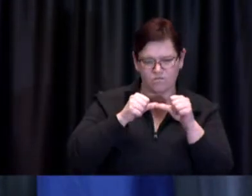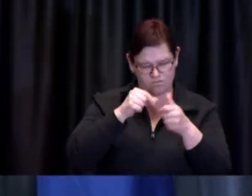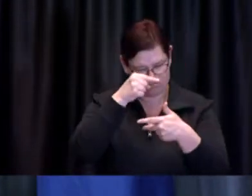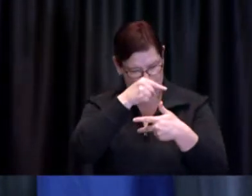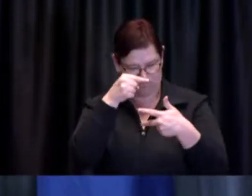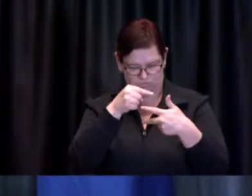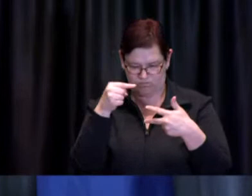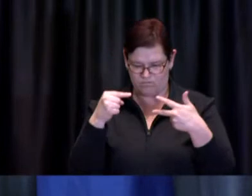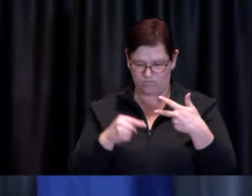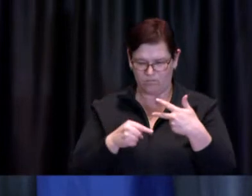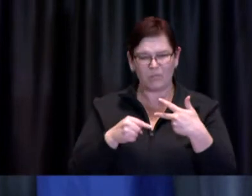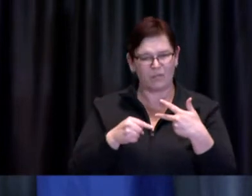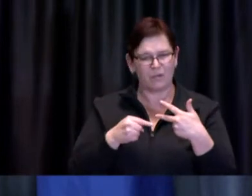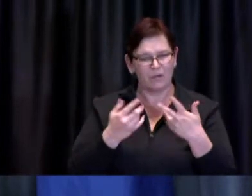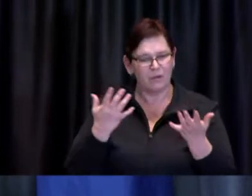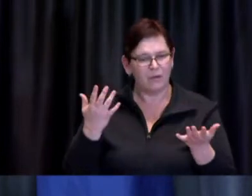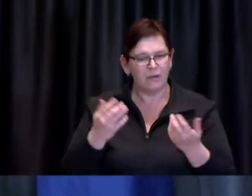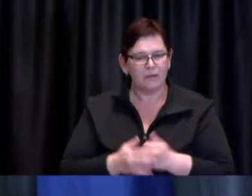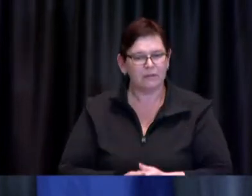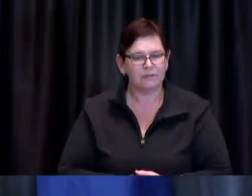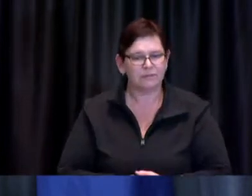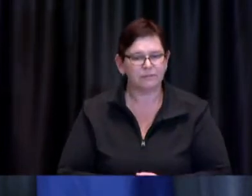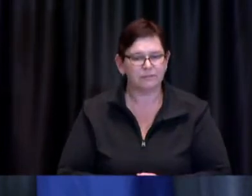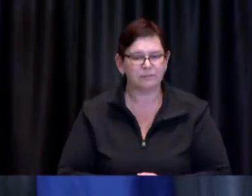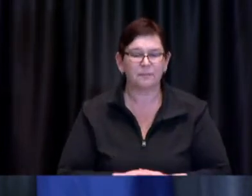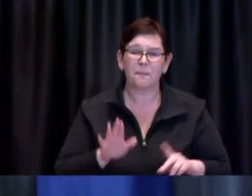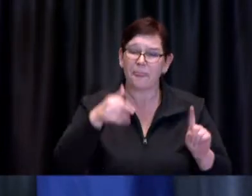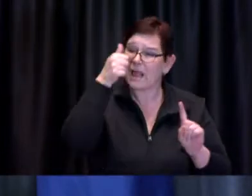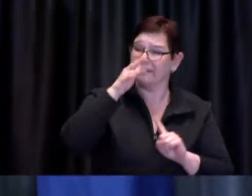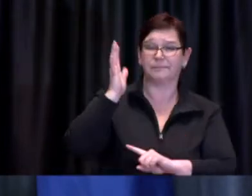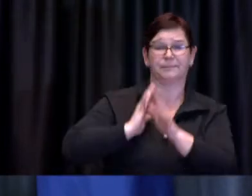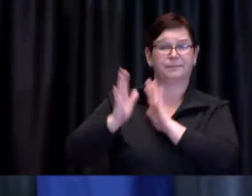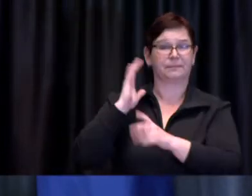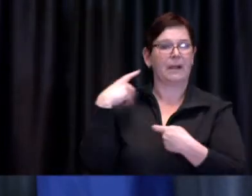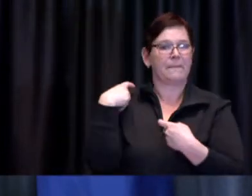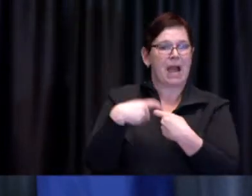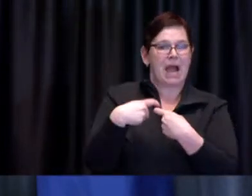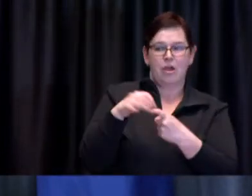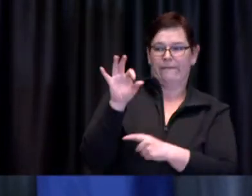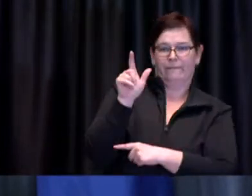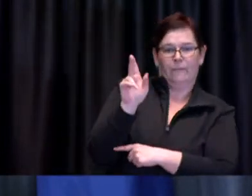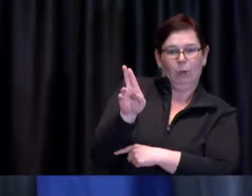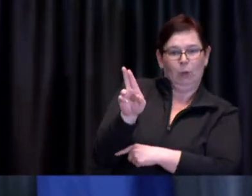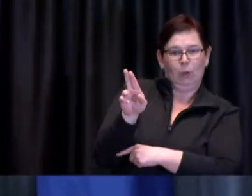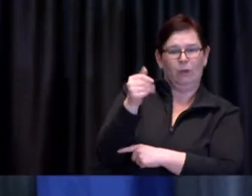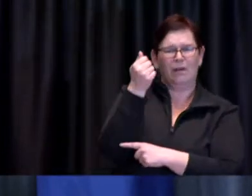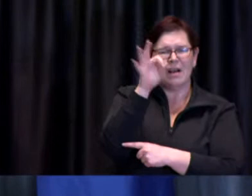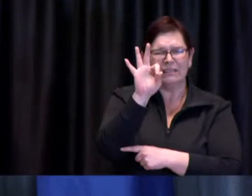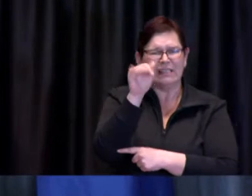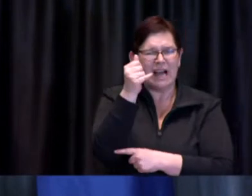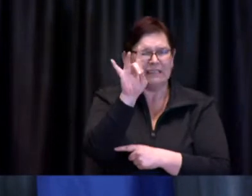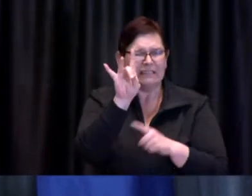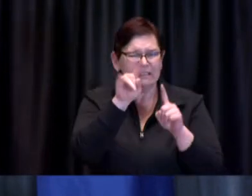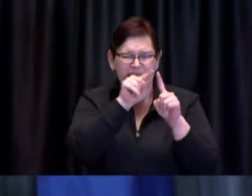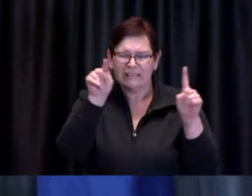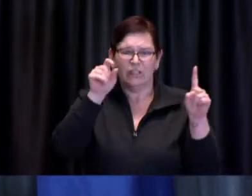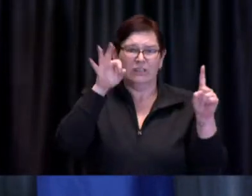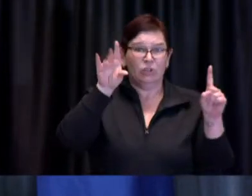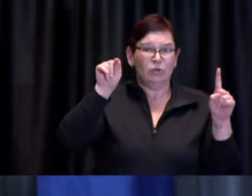The 1918 flu pandemic was so deadly and so widespread that more than a hundred years later